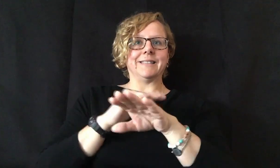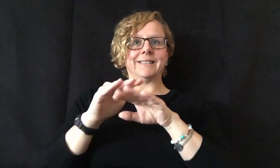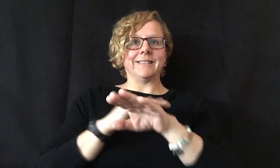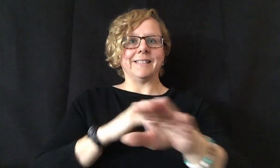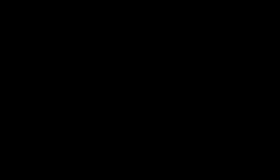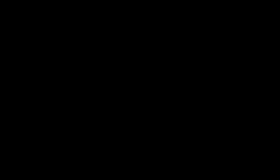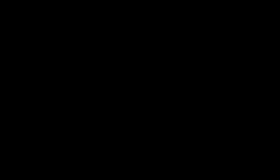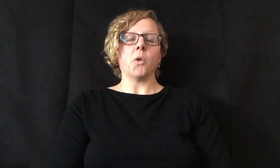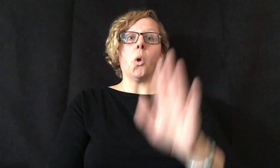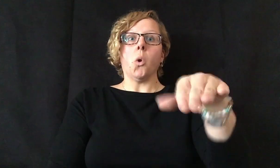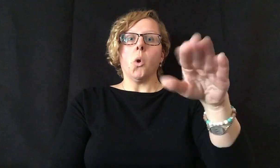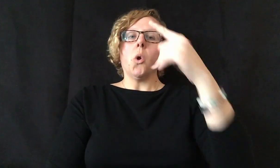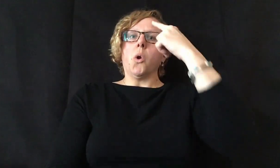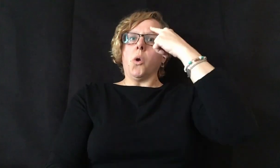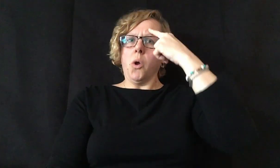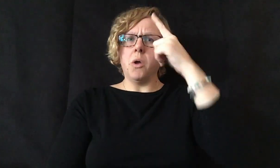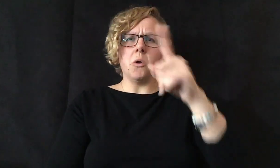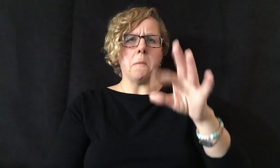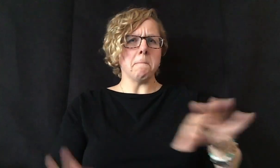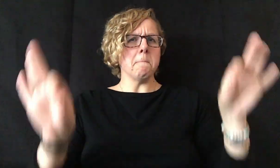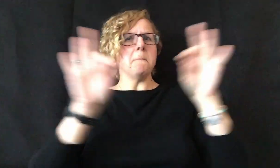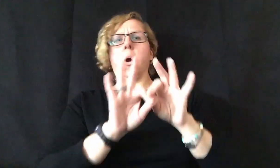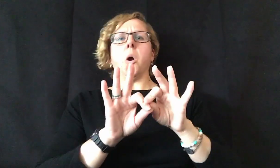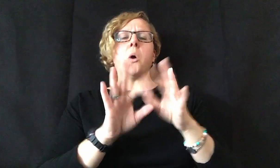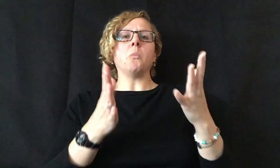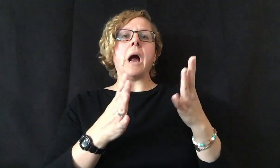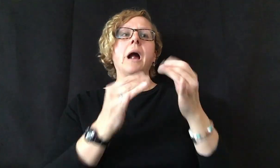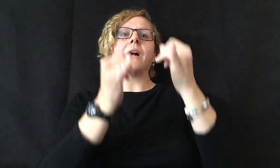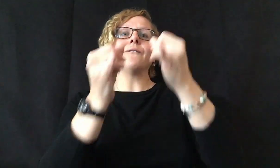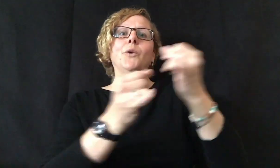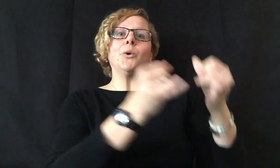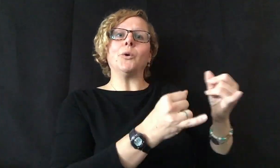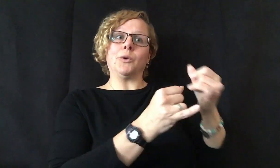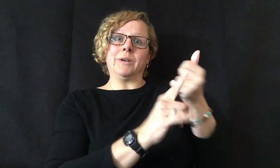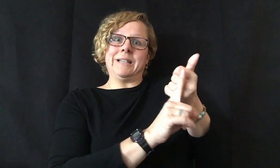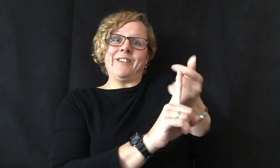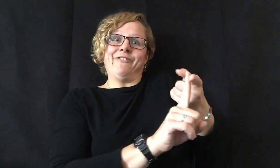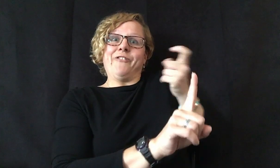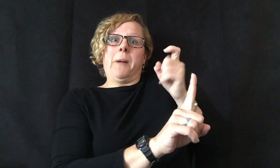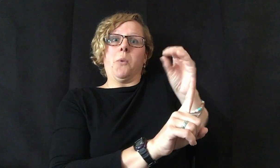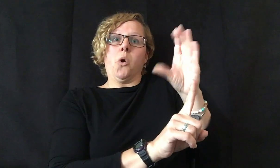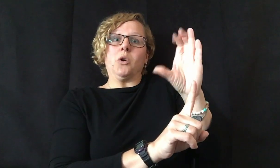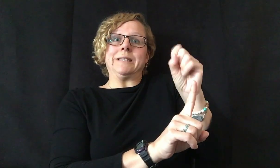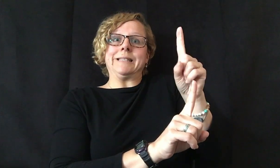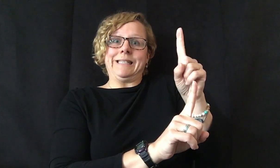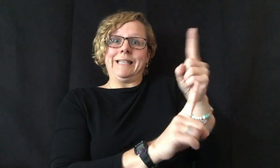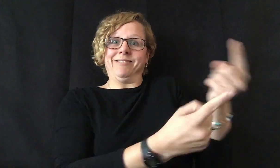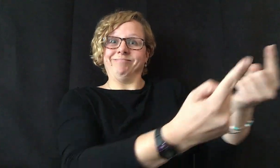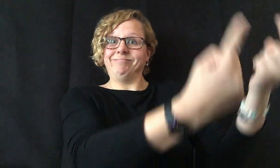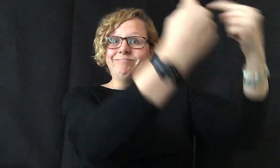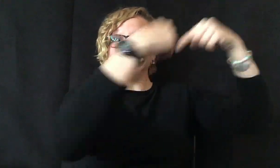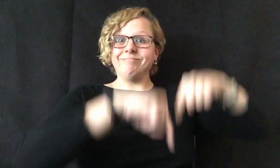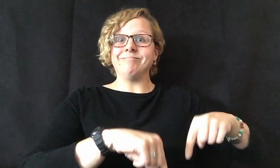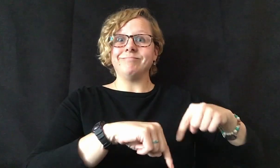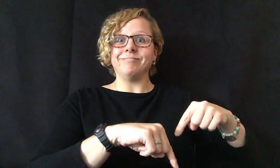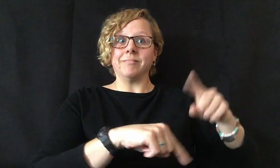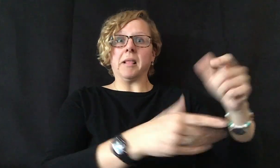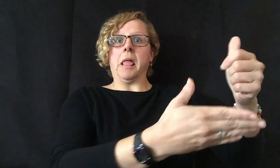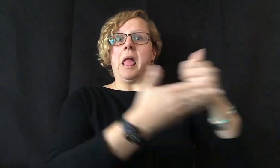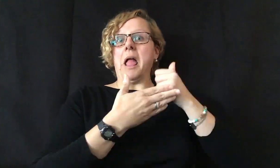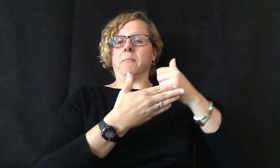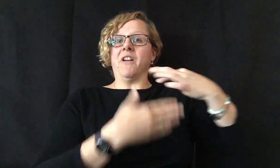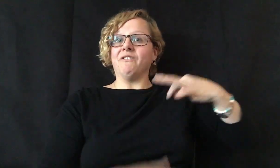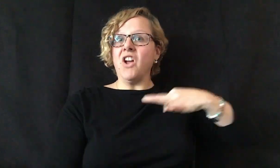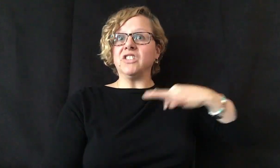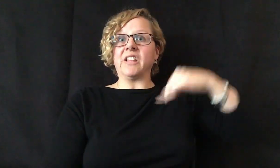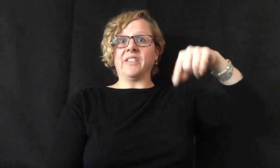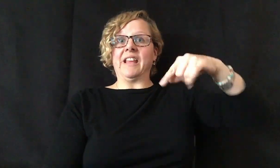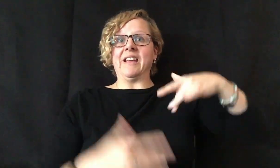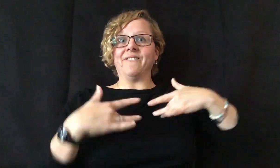Last but not least to all individuals from OCSD who came to help us from start to finish, thank you so much.